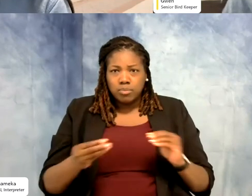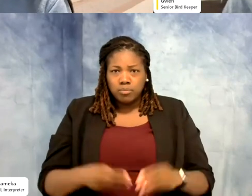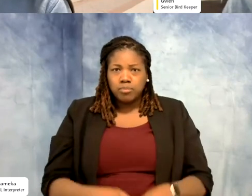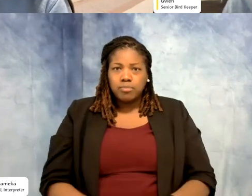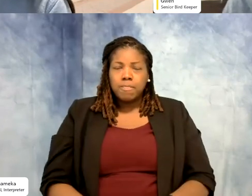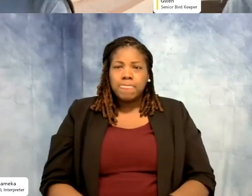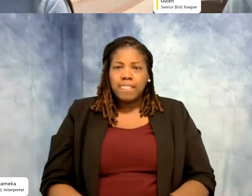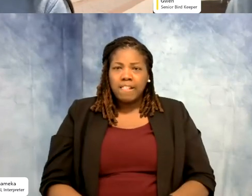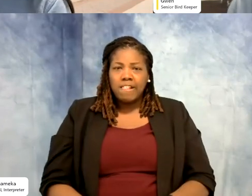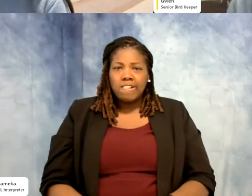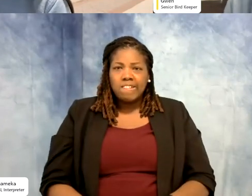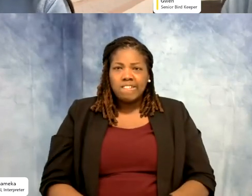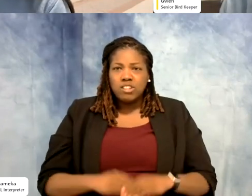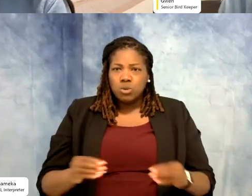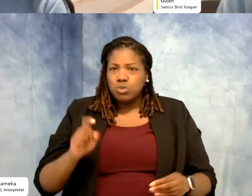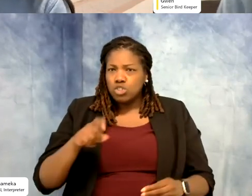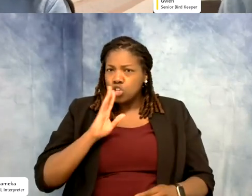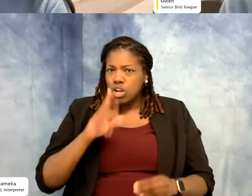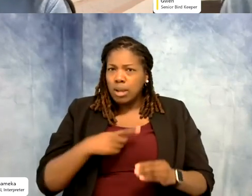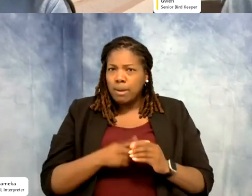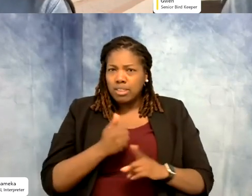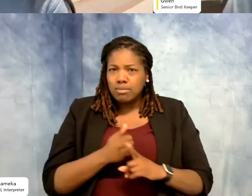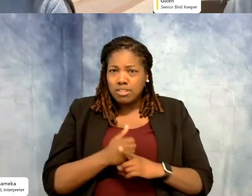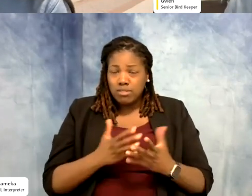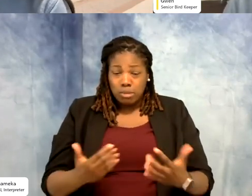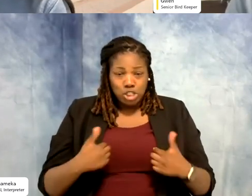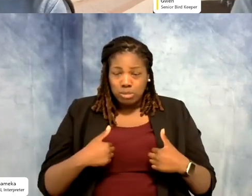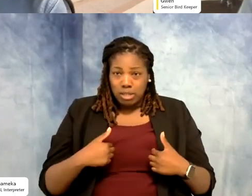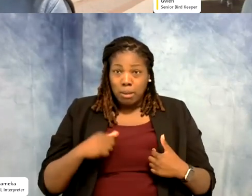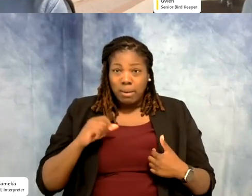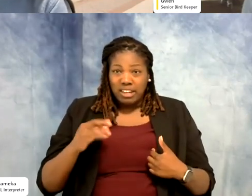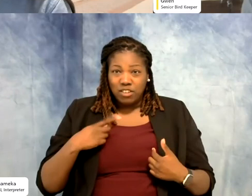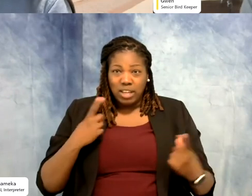Nobody should talk about themselves as much as I do, but if you ask me about my story, you're going to have